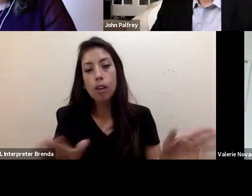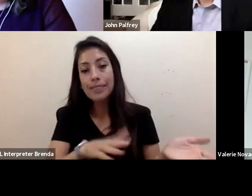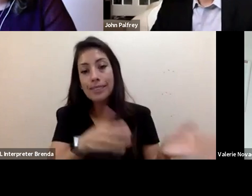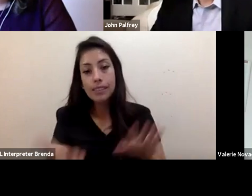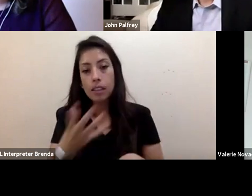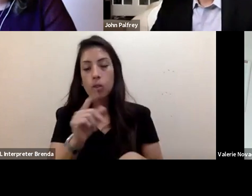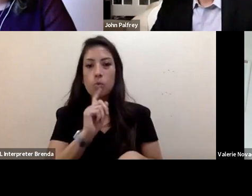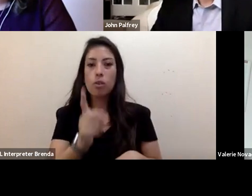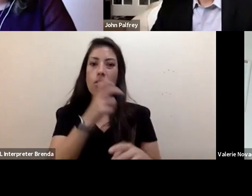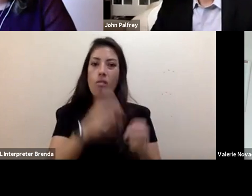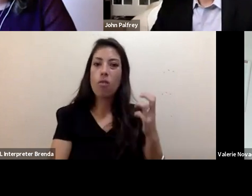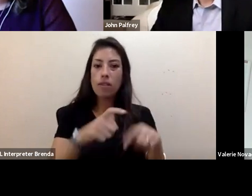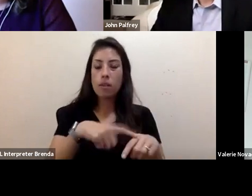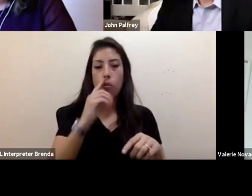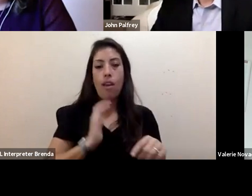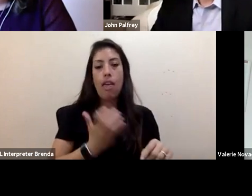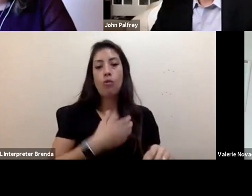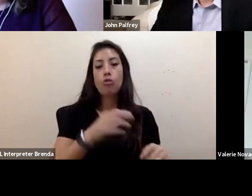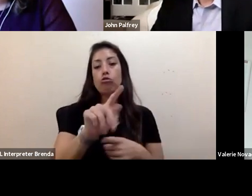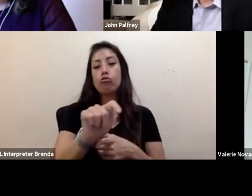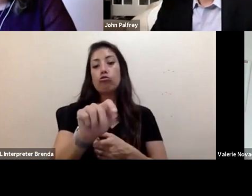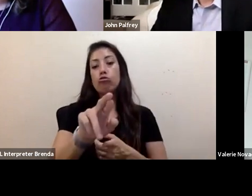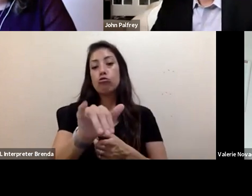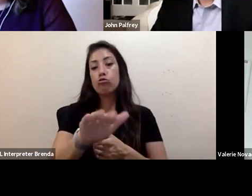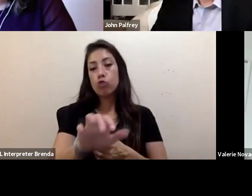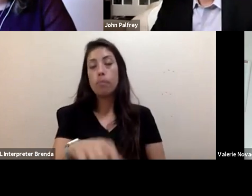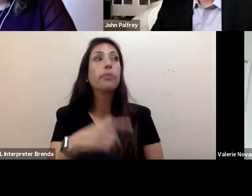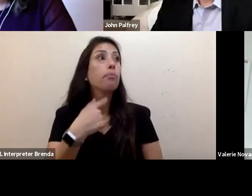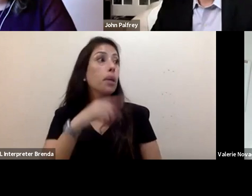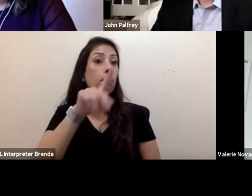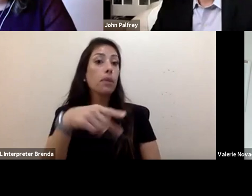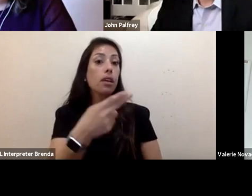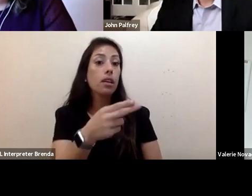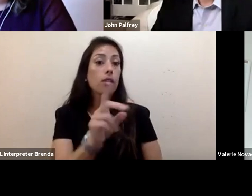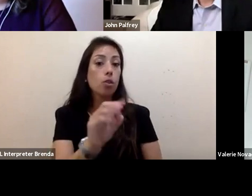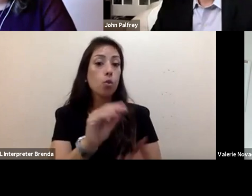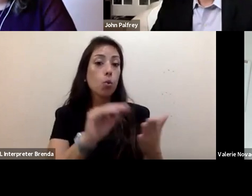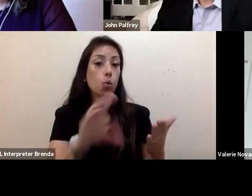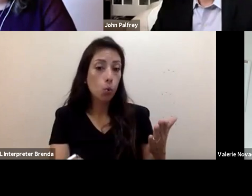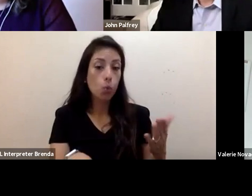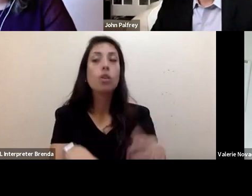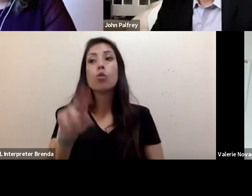for our tribes here. I am a PhD student, or candidate, here at Utah State University,